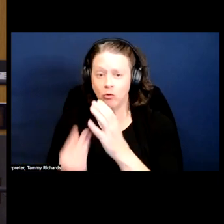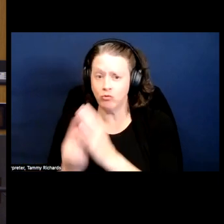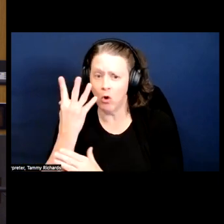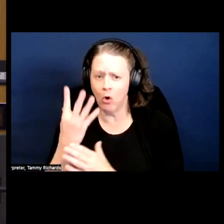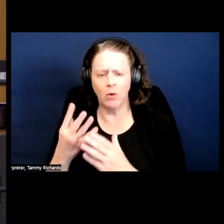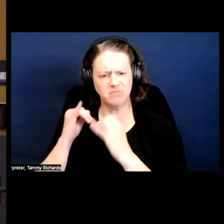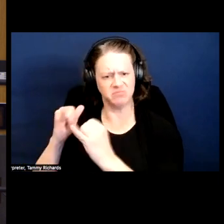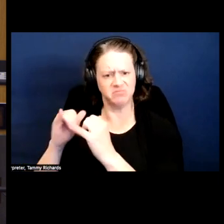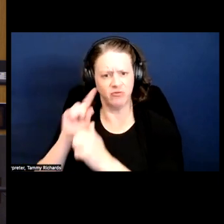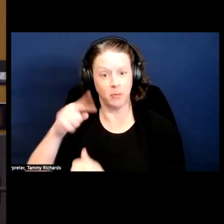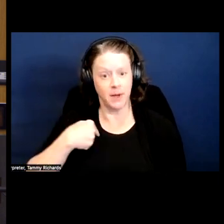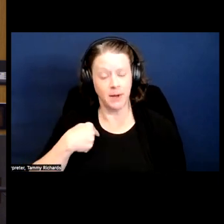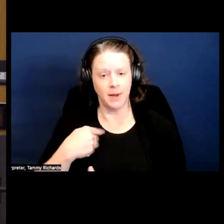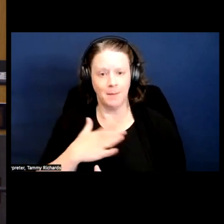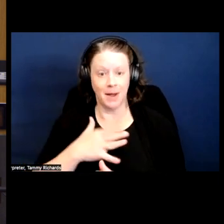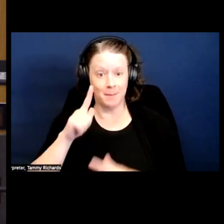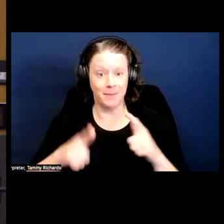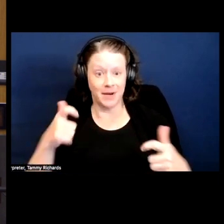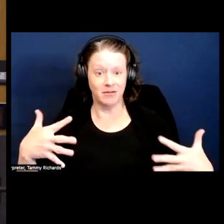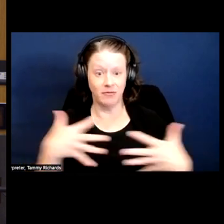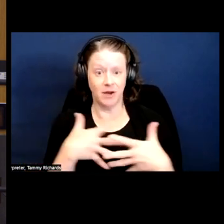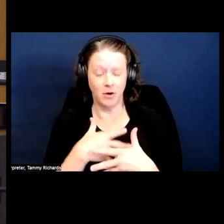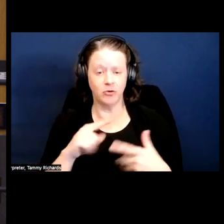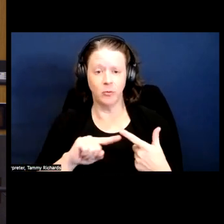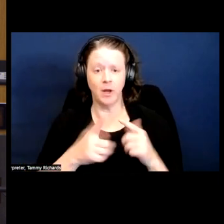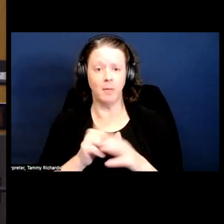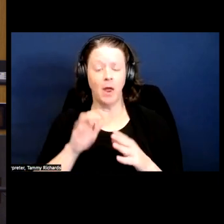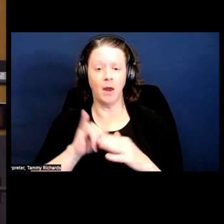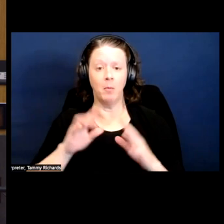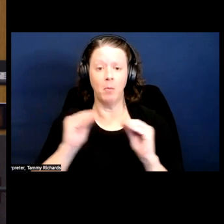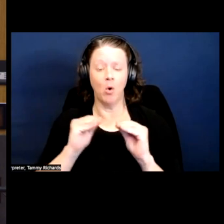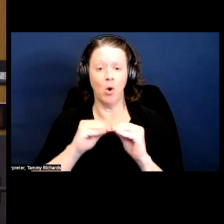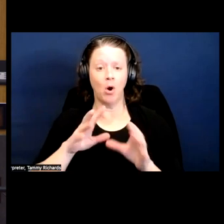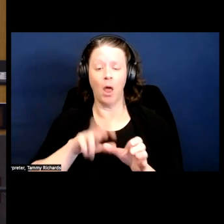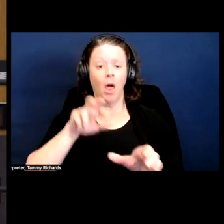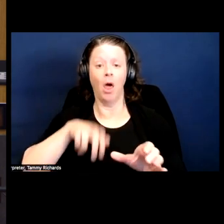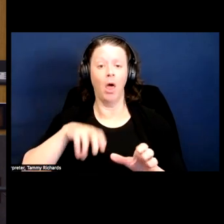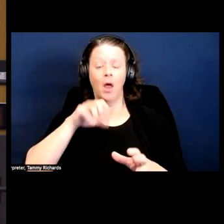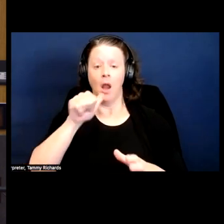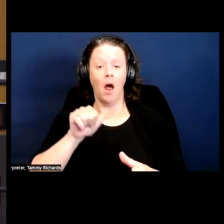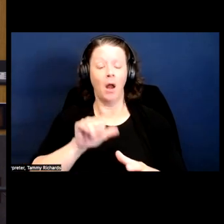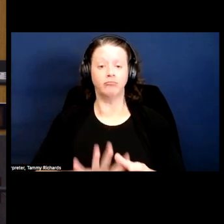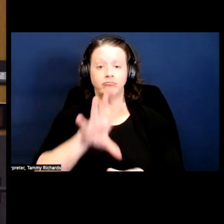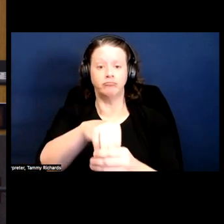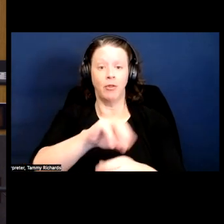My biggest fear is becoming, like, an out of touch full professor that doesn't understand the world anymore.